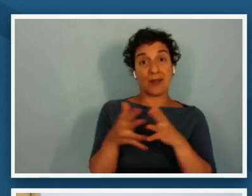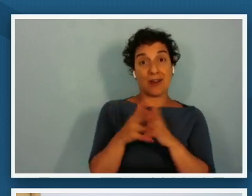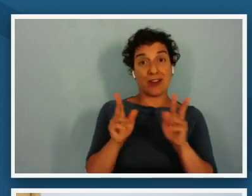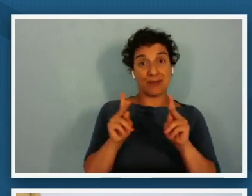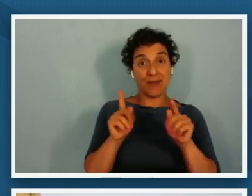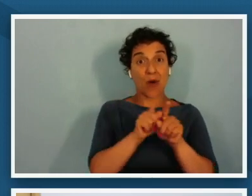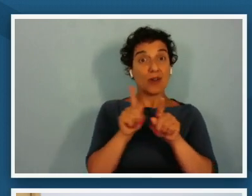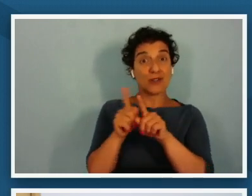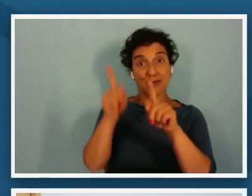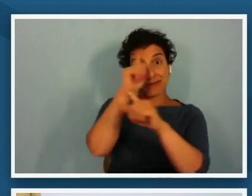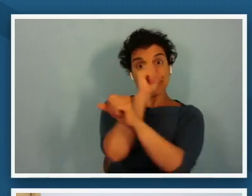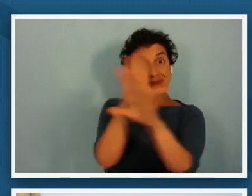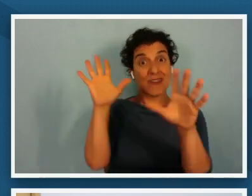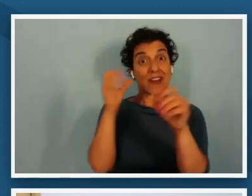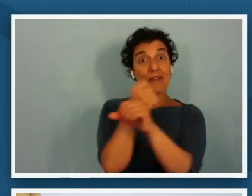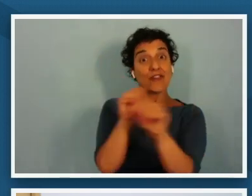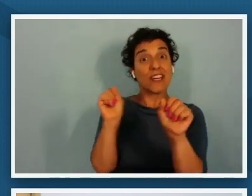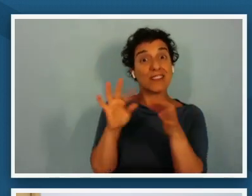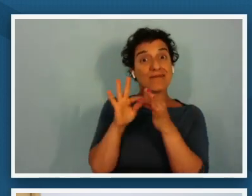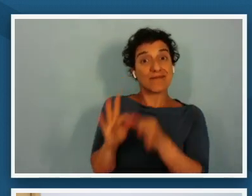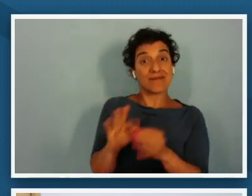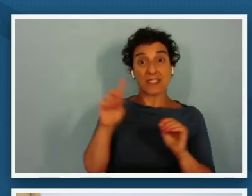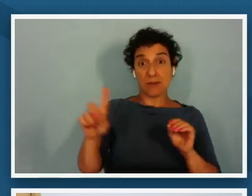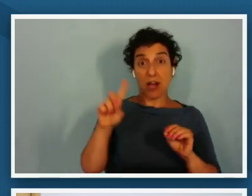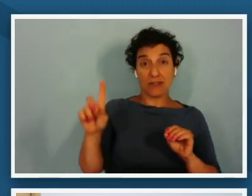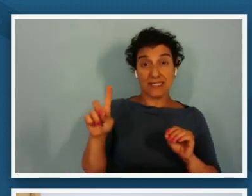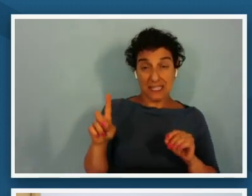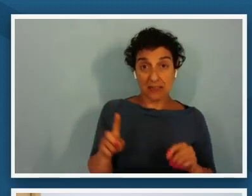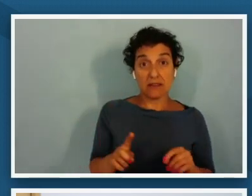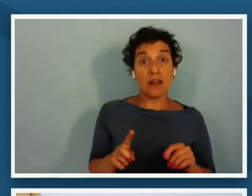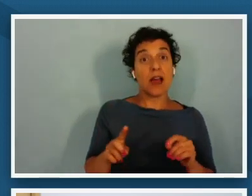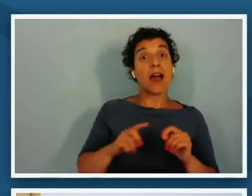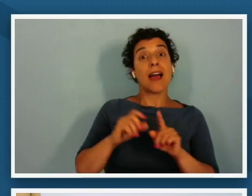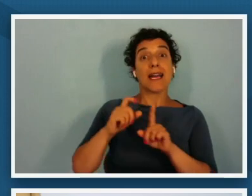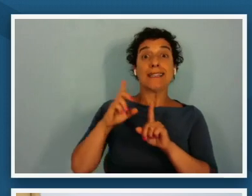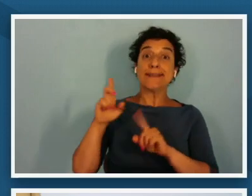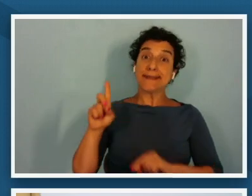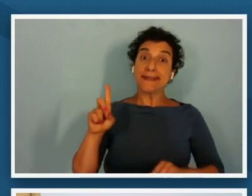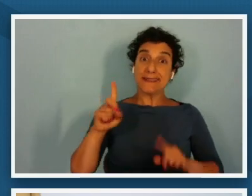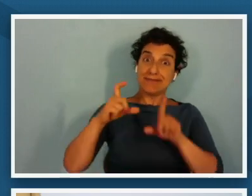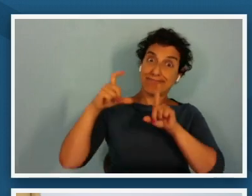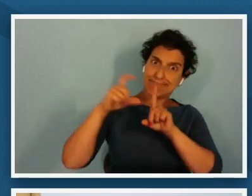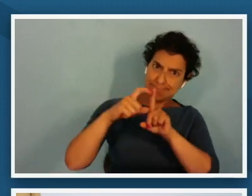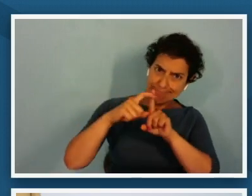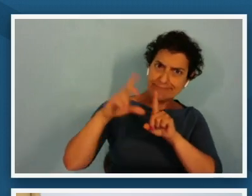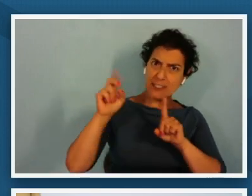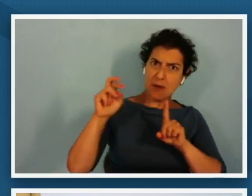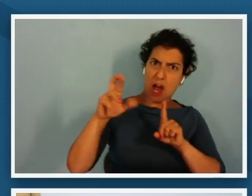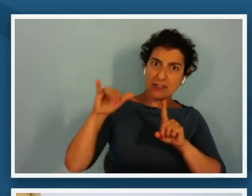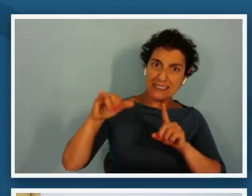freedom in terms of democracy both big d democracy which is holding political